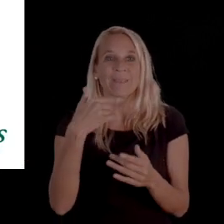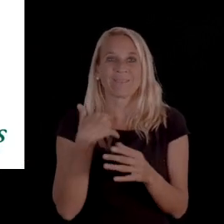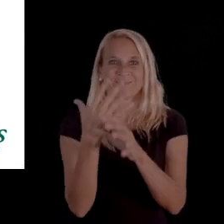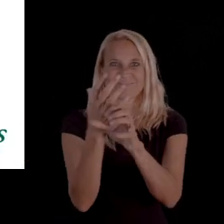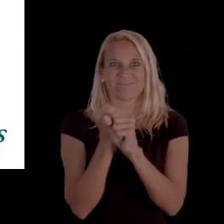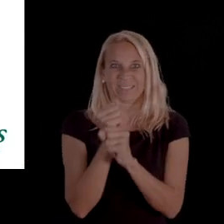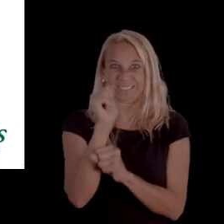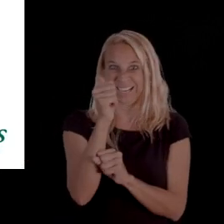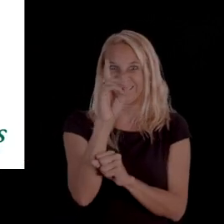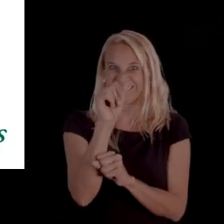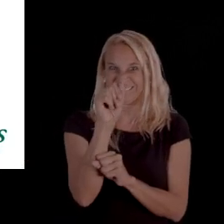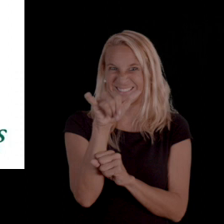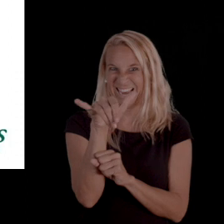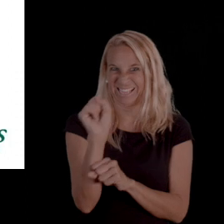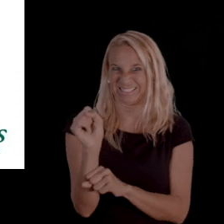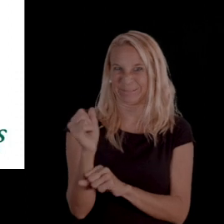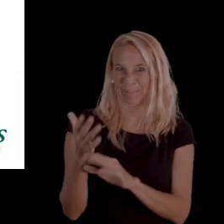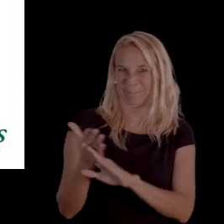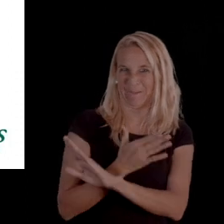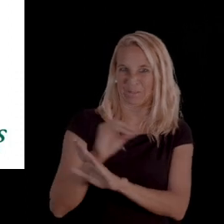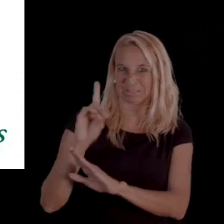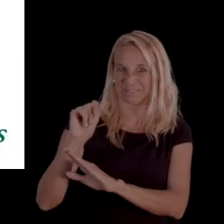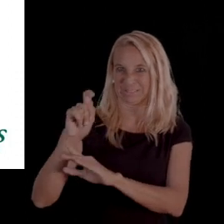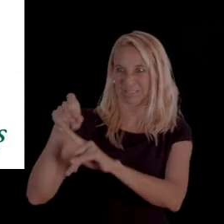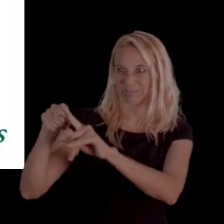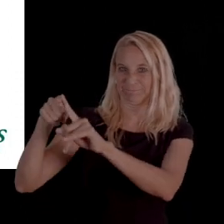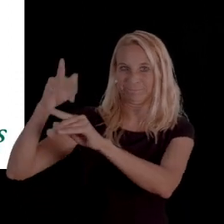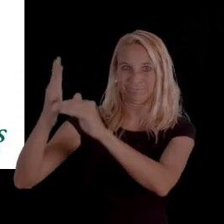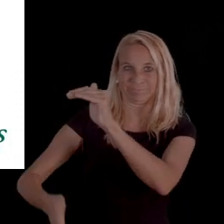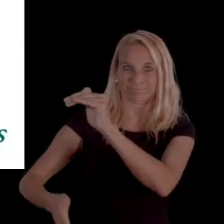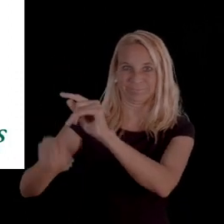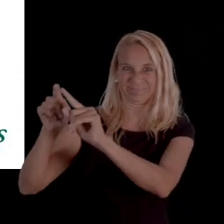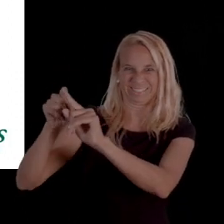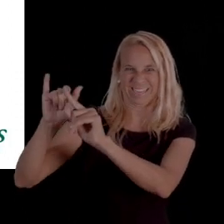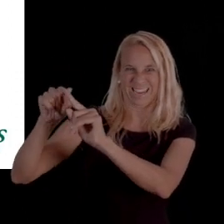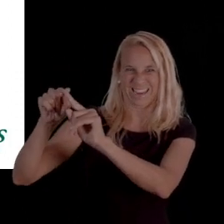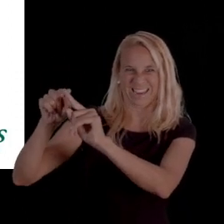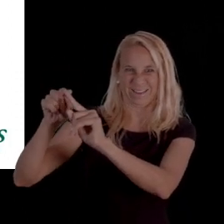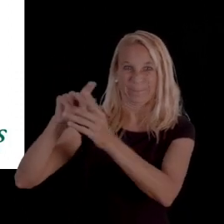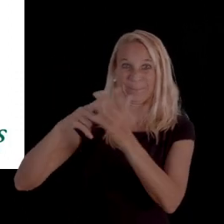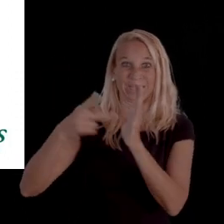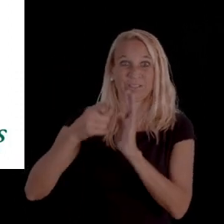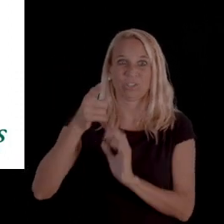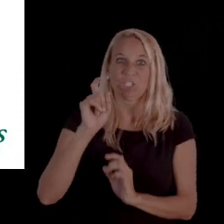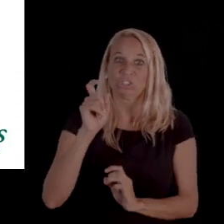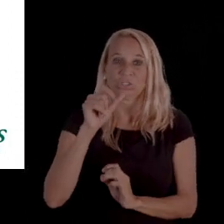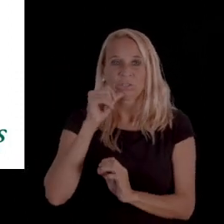10 days before the date of the intended action, which means you should not receive a denial notice